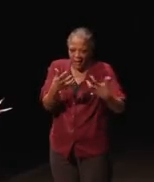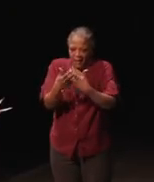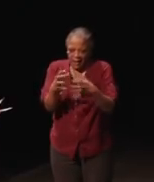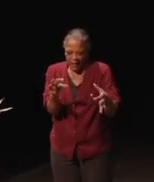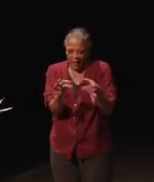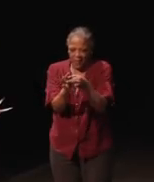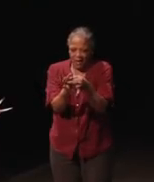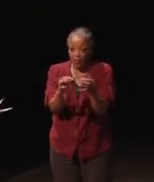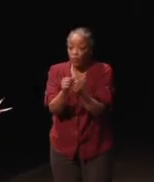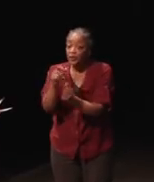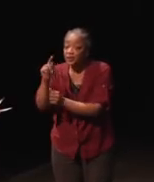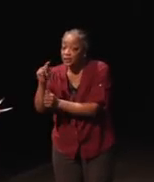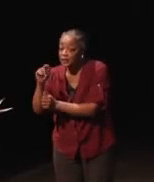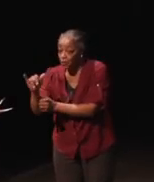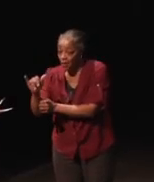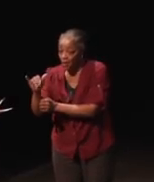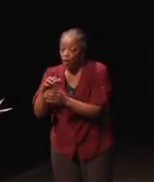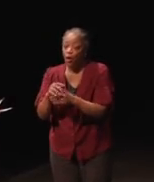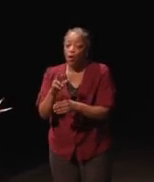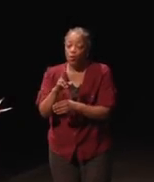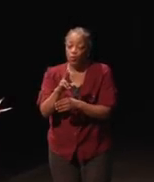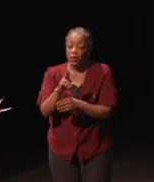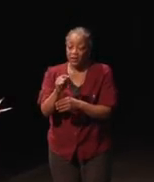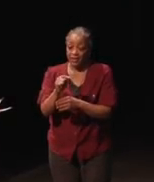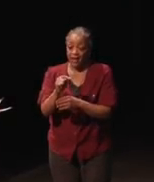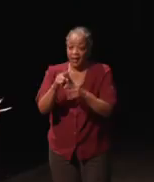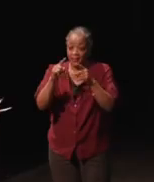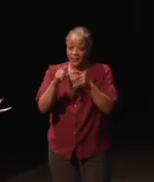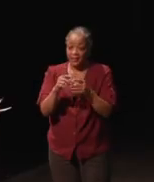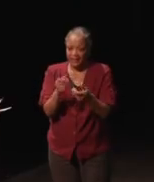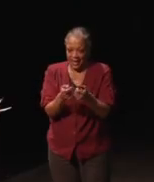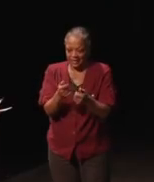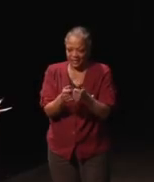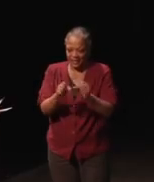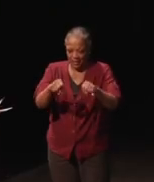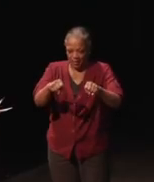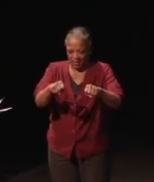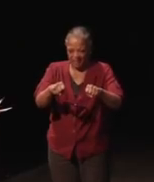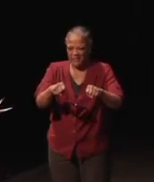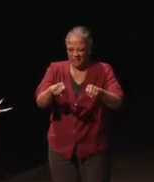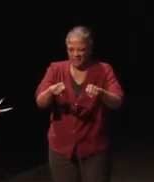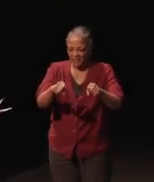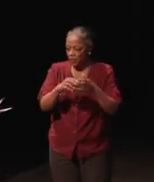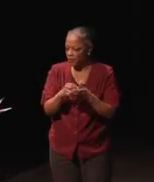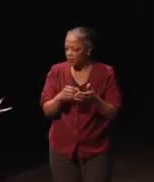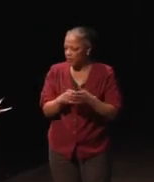TTY devices or Real Time Text capability. Again, this is mostly with respect to cell phones,